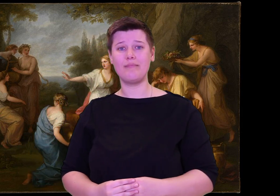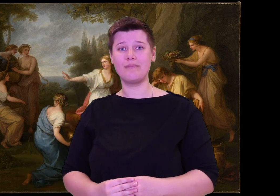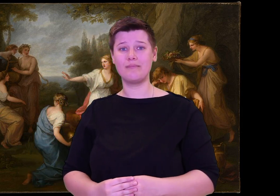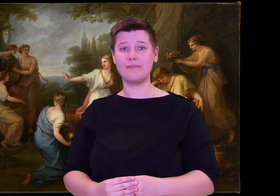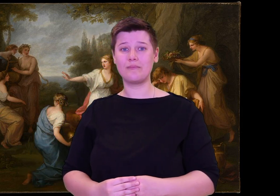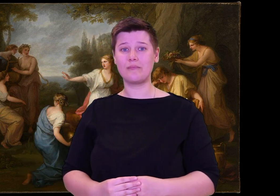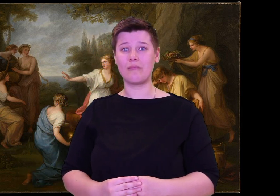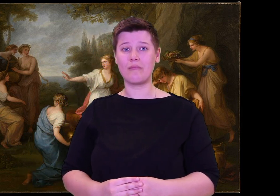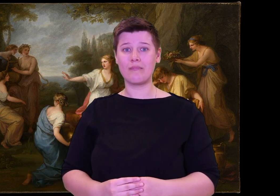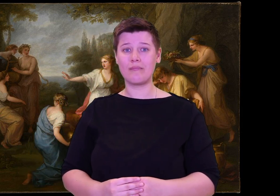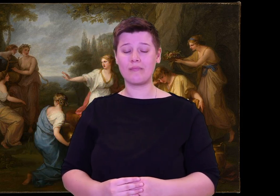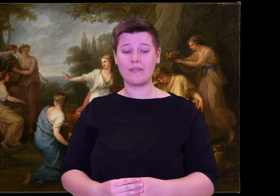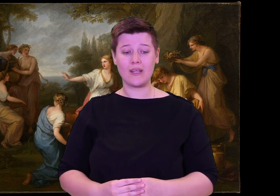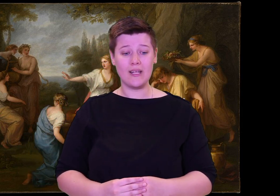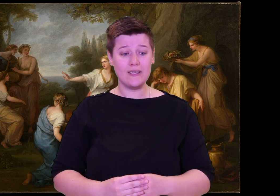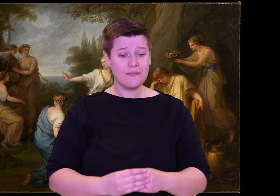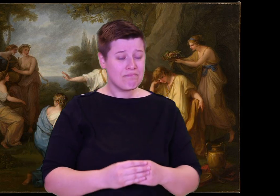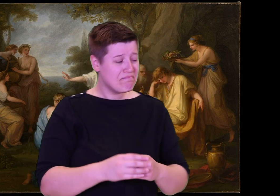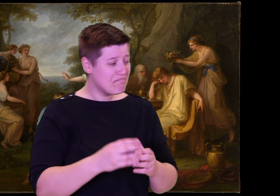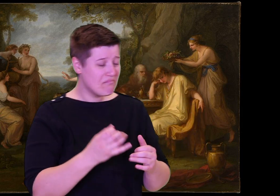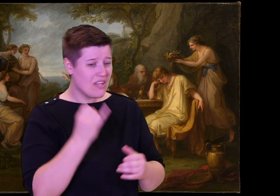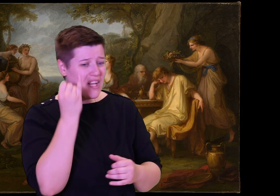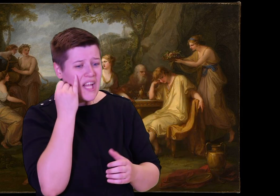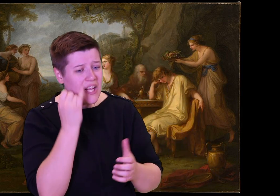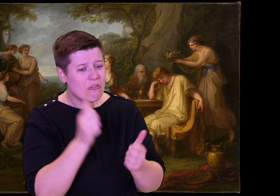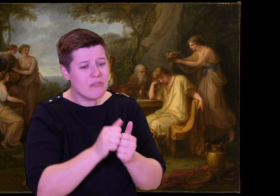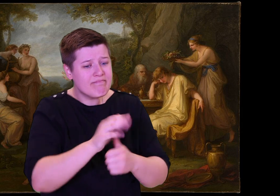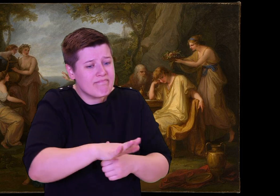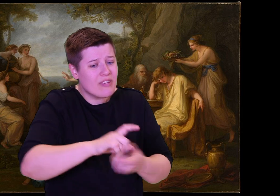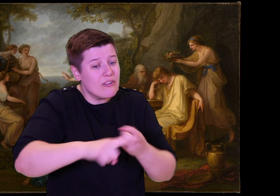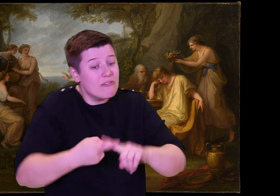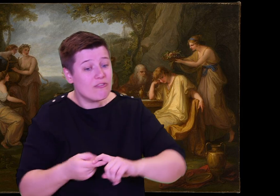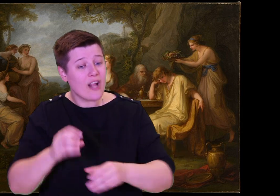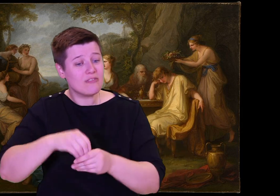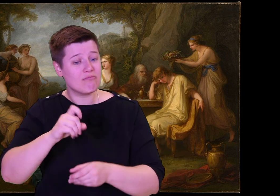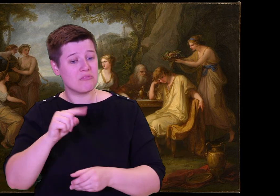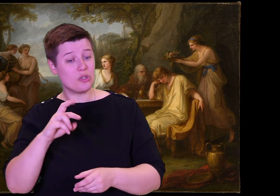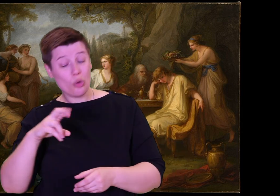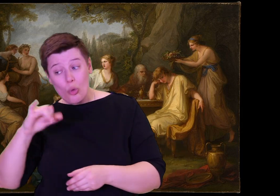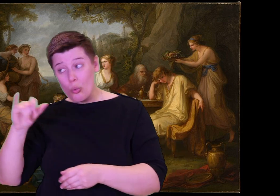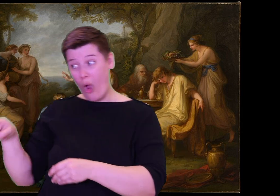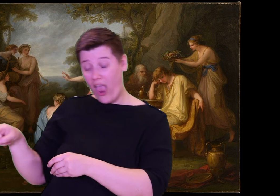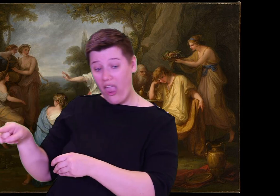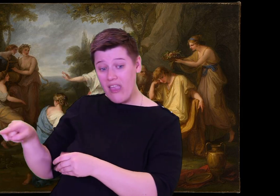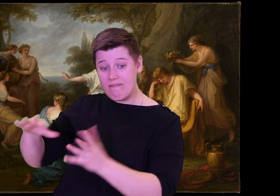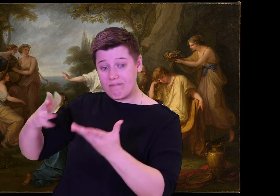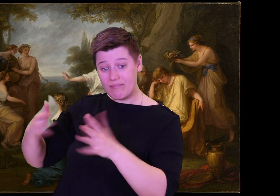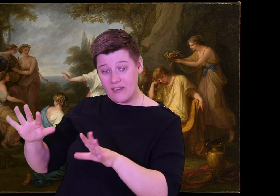But now the gods have changed their plans and cursed us, and cast my father